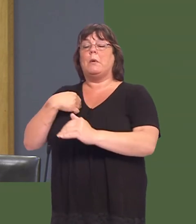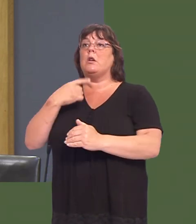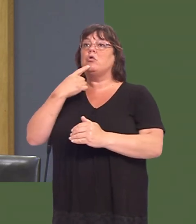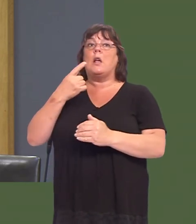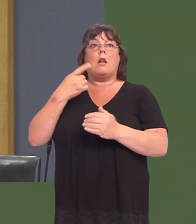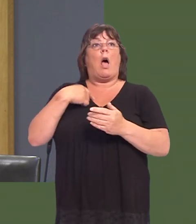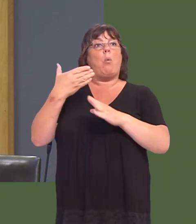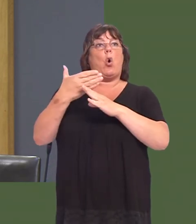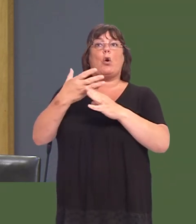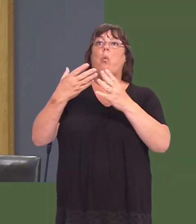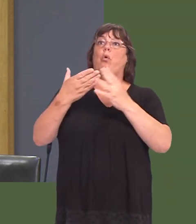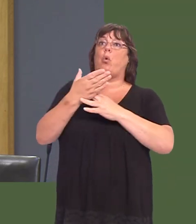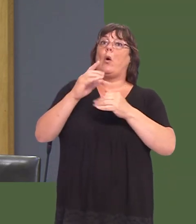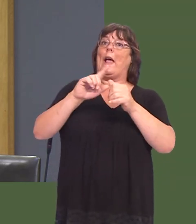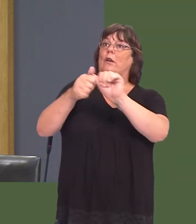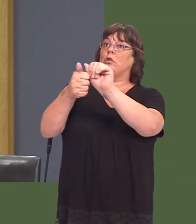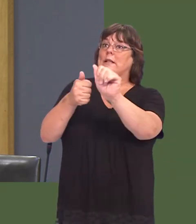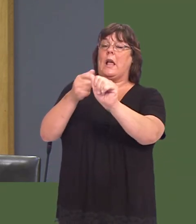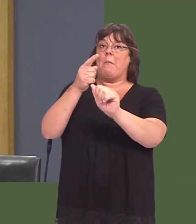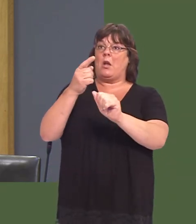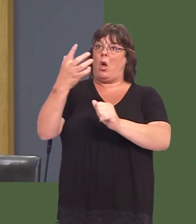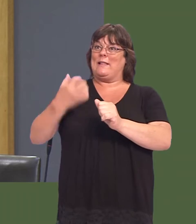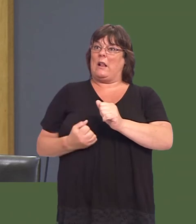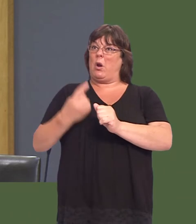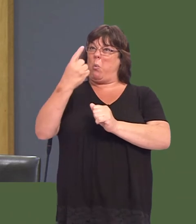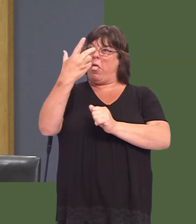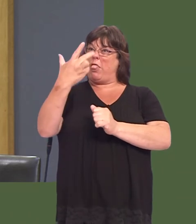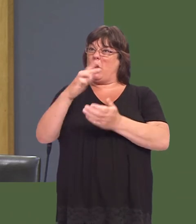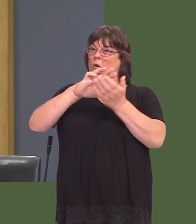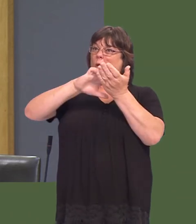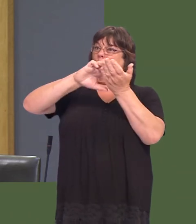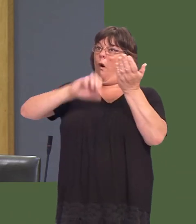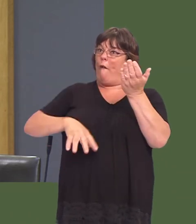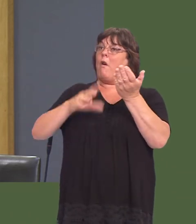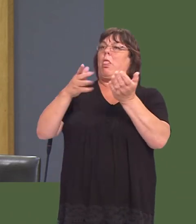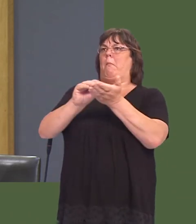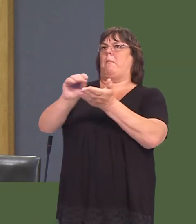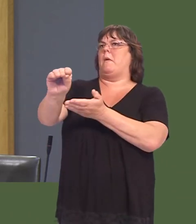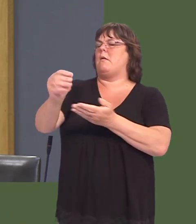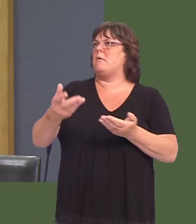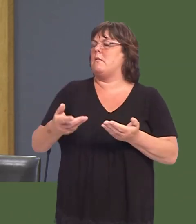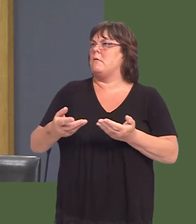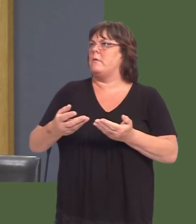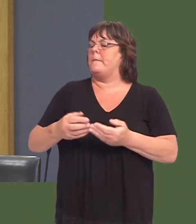sheís employed through an agency who deduct a third of her salary before she takes it